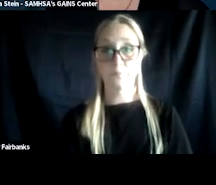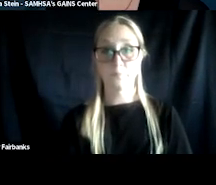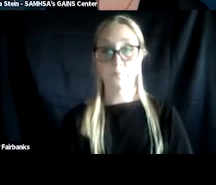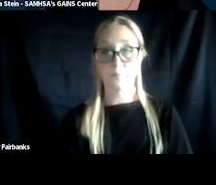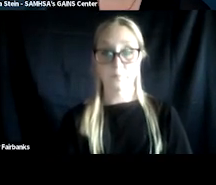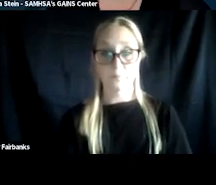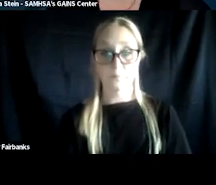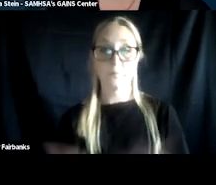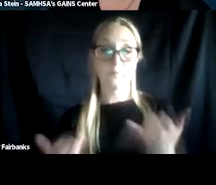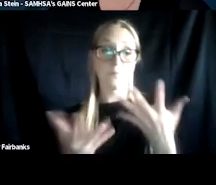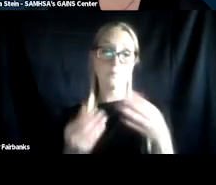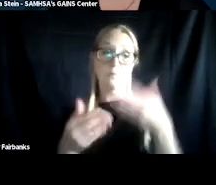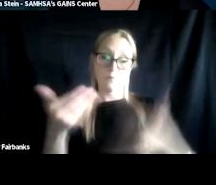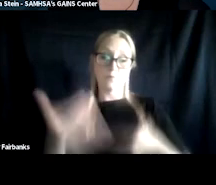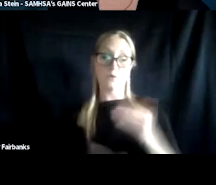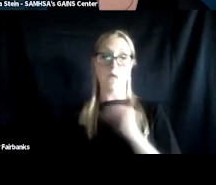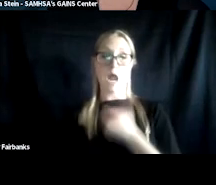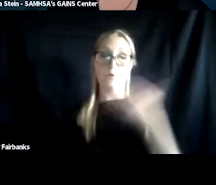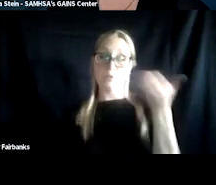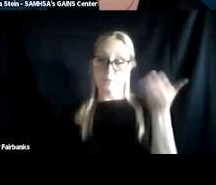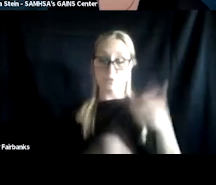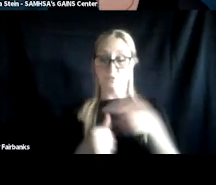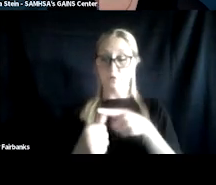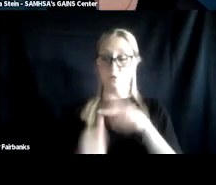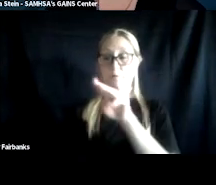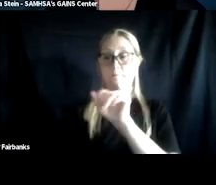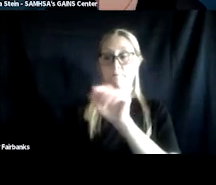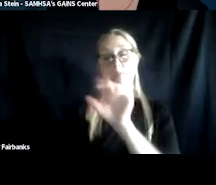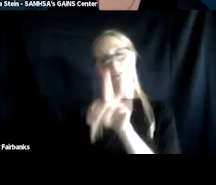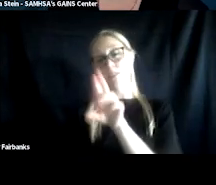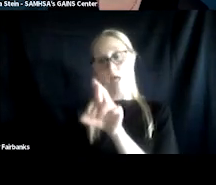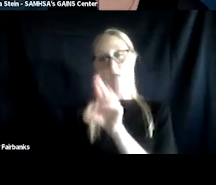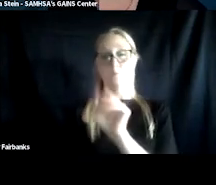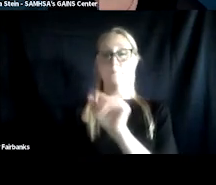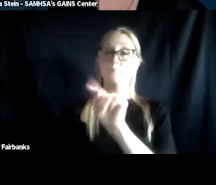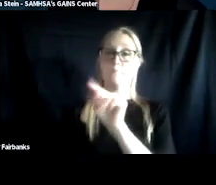And now I'd like to briefly introduce our speakers, Dr. Matthew Stimmel is the National Training Director